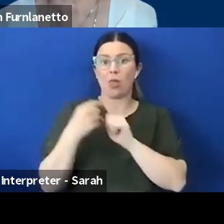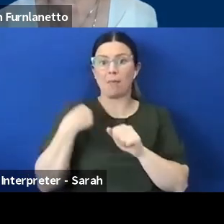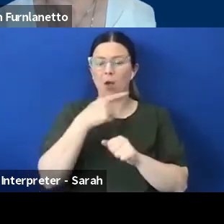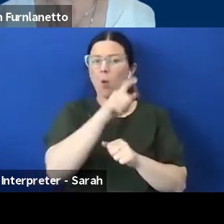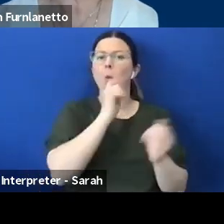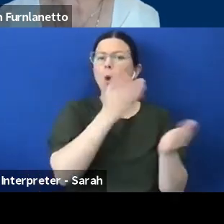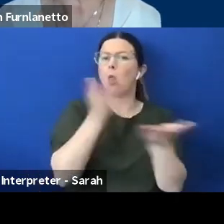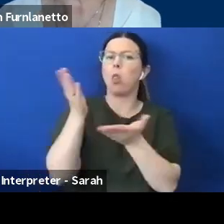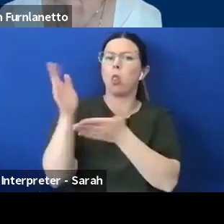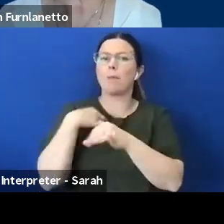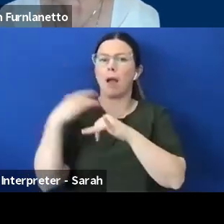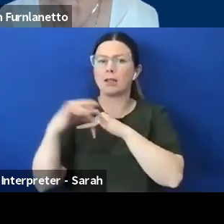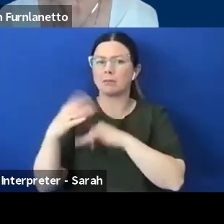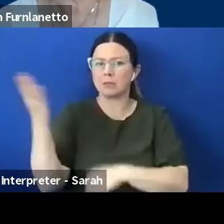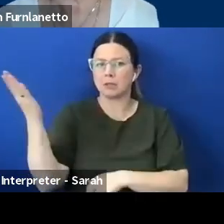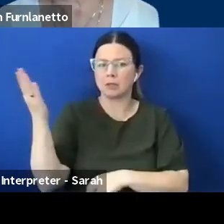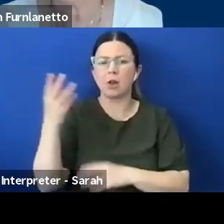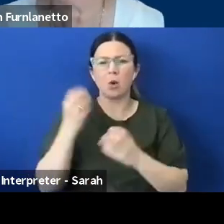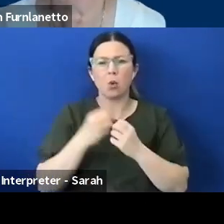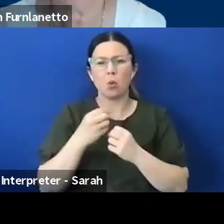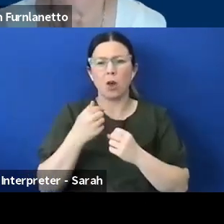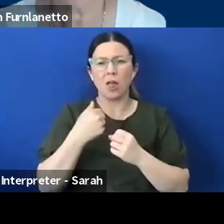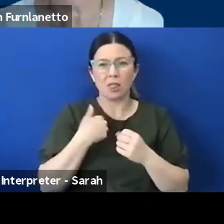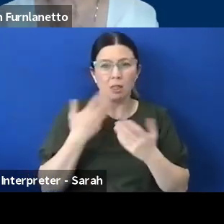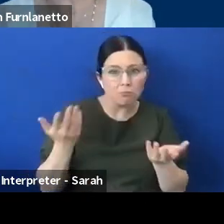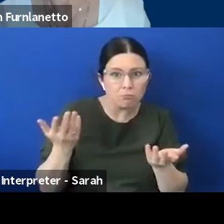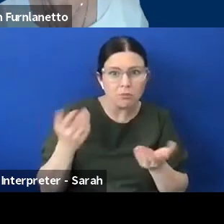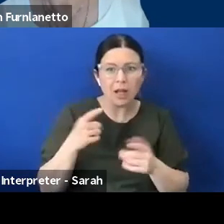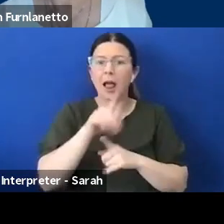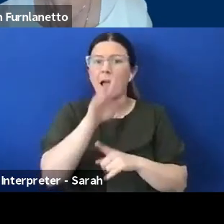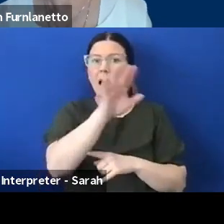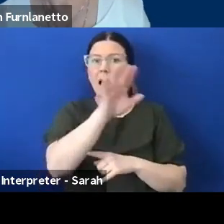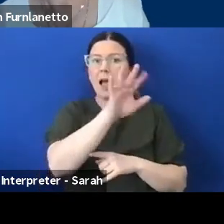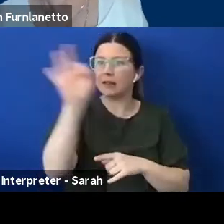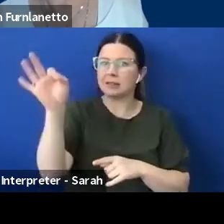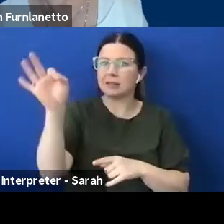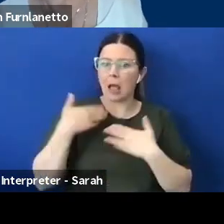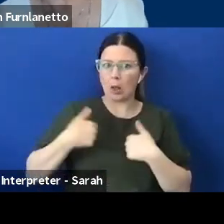and i'm like well and he's like asking how i am and i'm like and he's like well she's right there